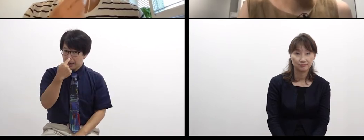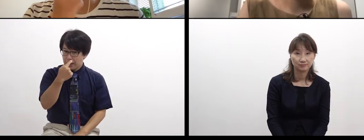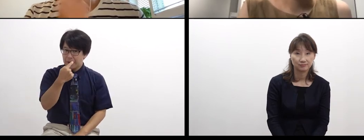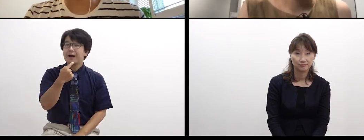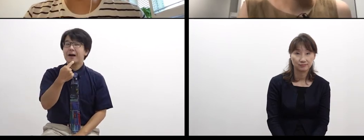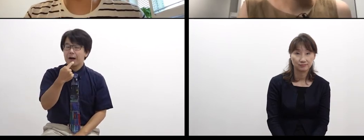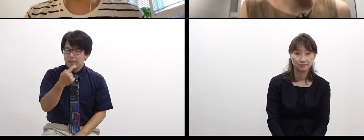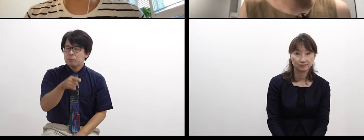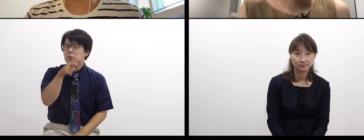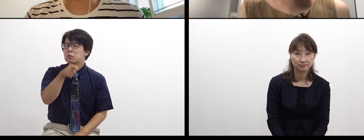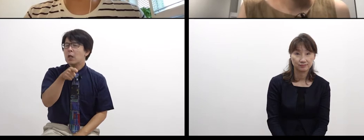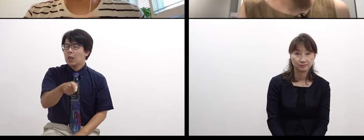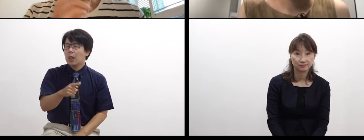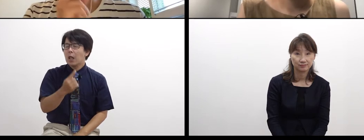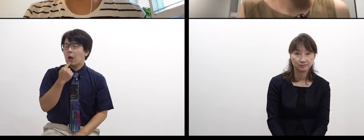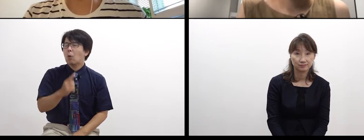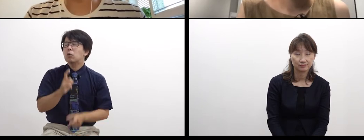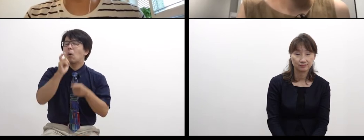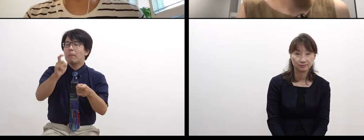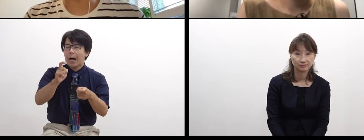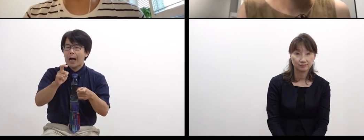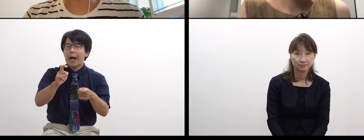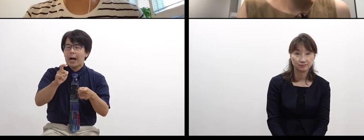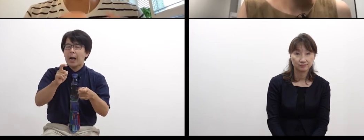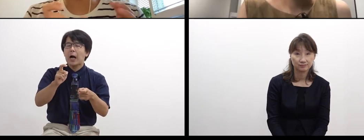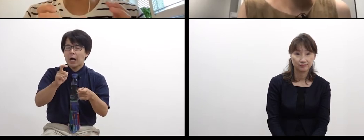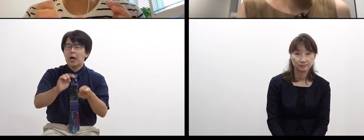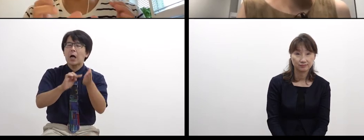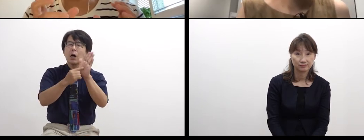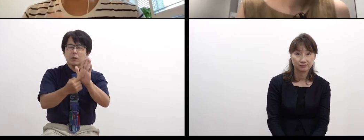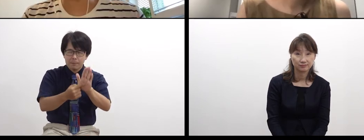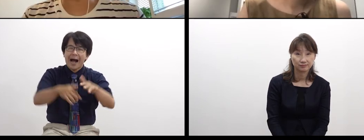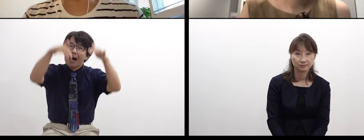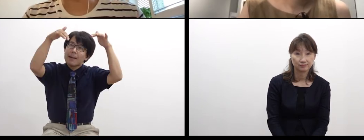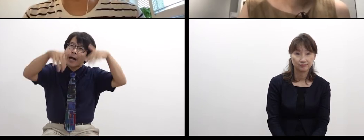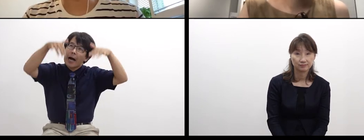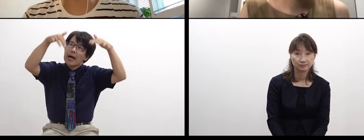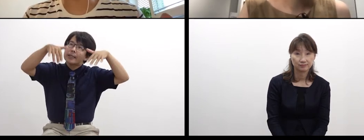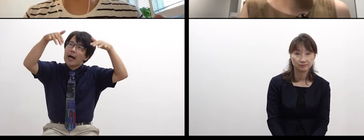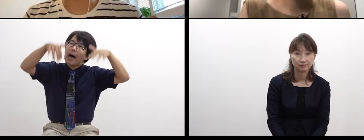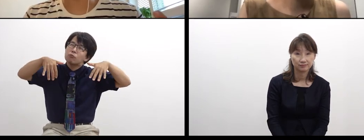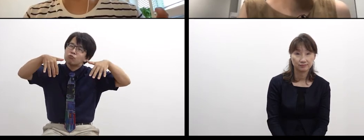If we say that in spoken language, we say “it’s raining heavily” and it’s literally finished with one phrase.